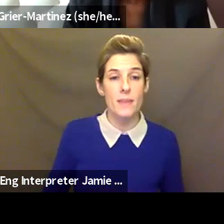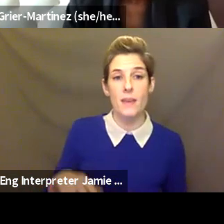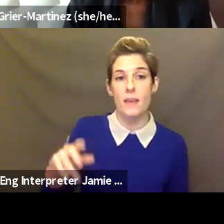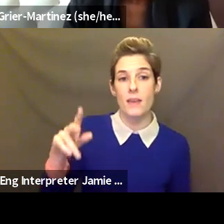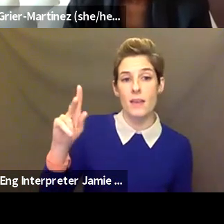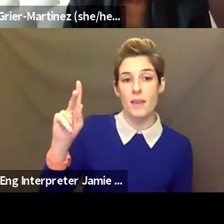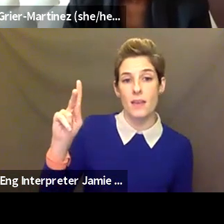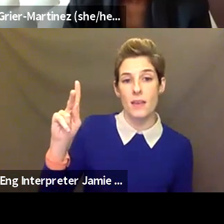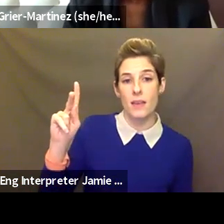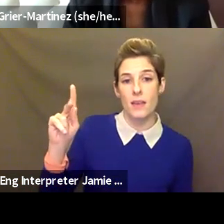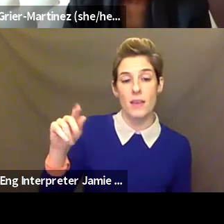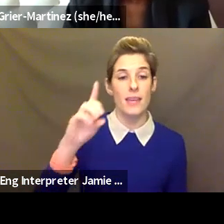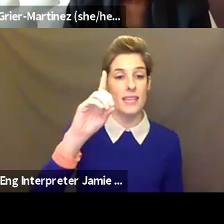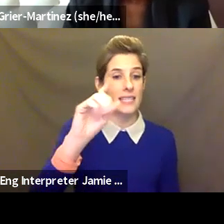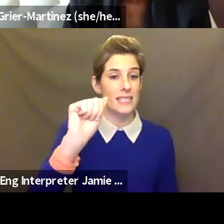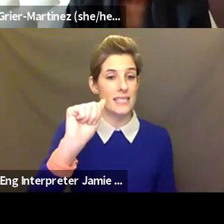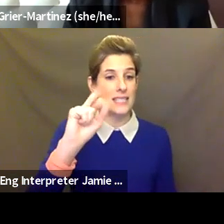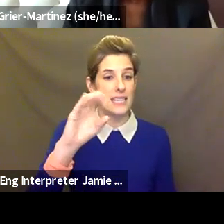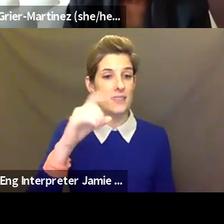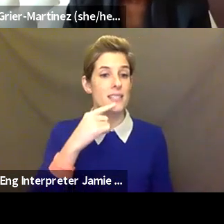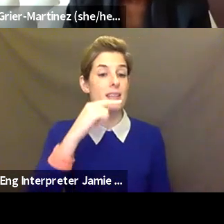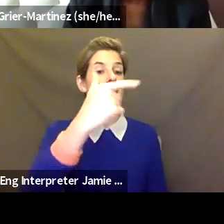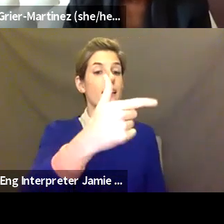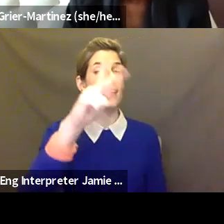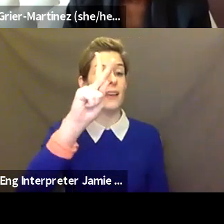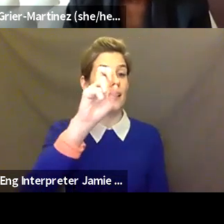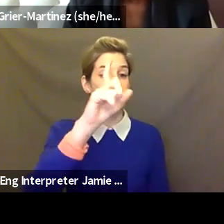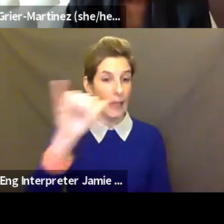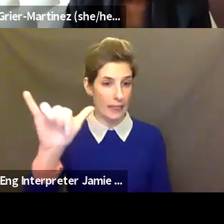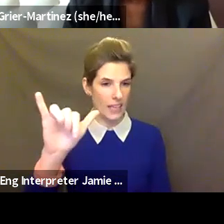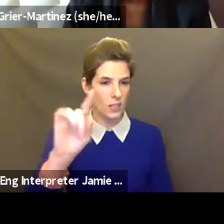David Shane: Let's start with, I see lots of people. So let's go Kelly, Kim, then Paul, on this subject.